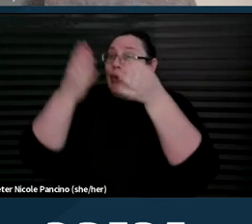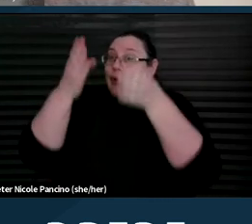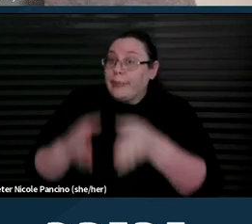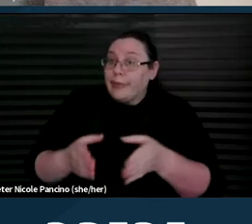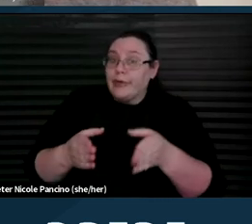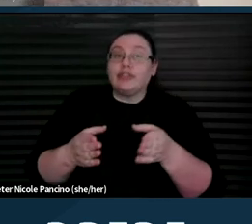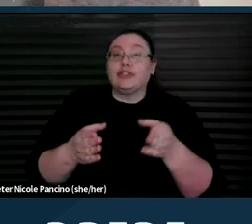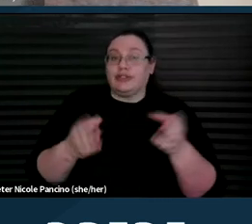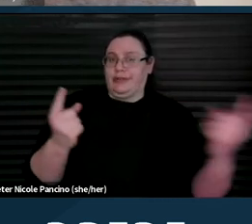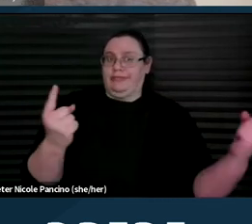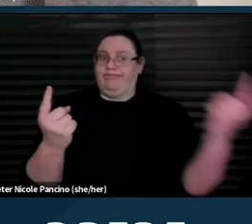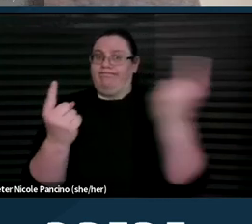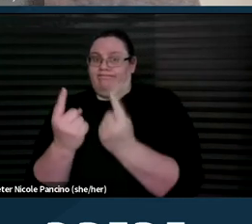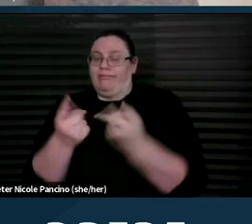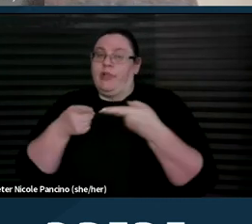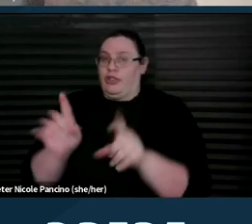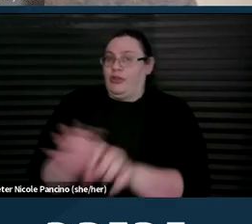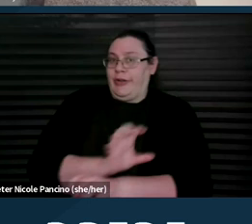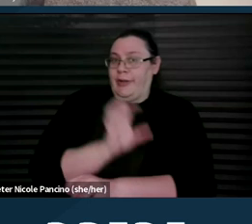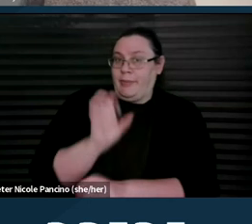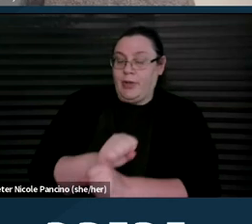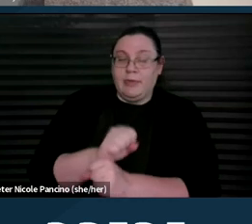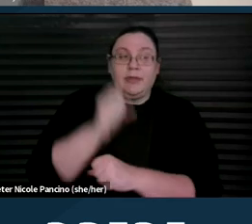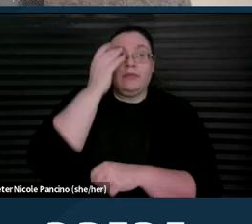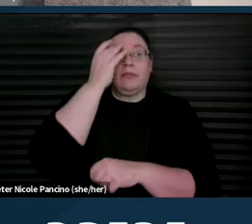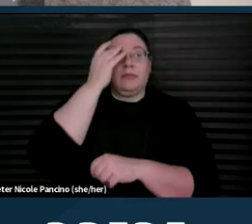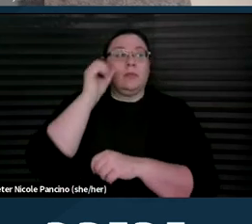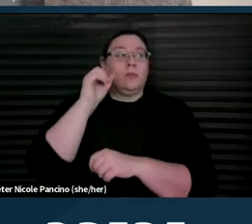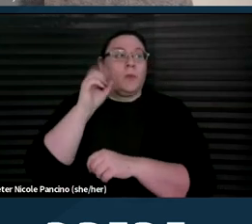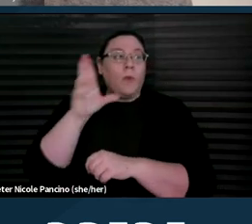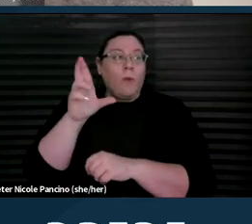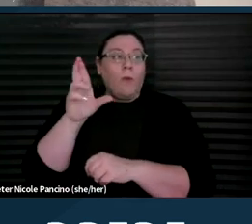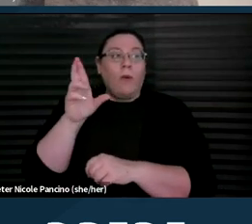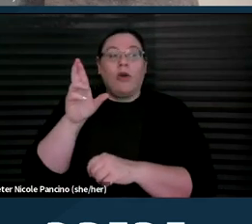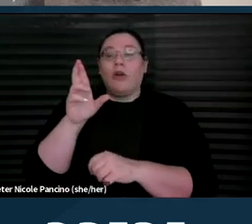to be present at an appointment or allowing the person with a disability